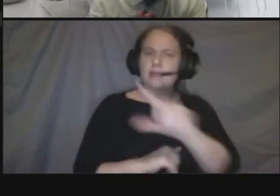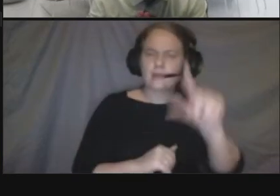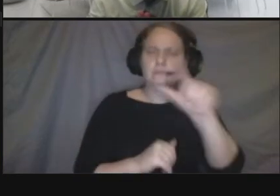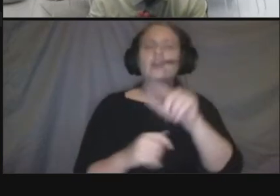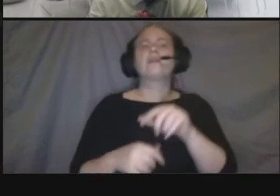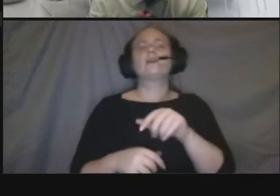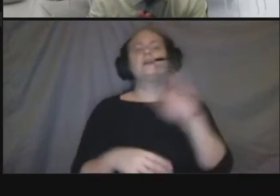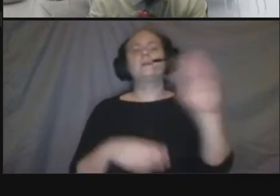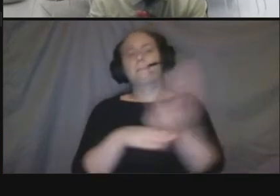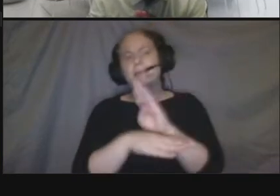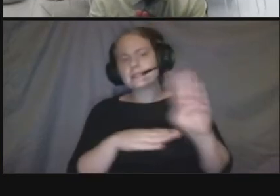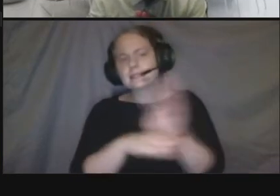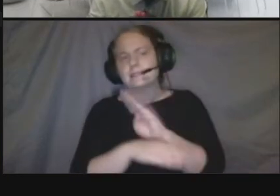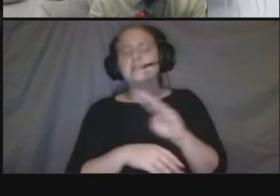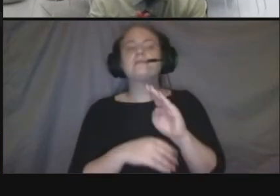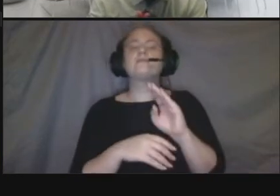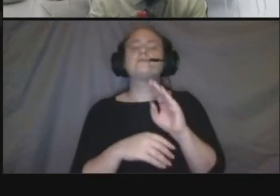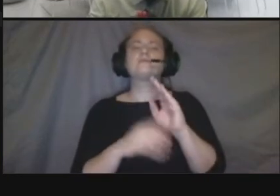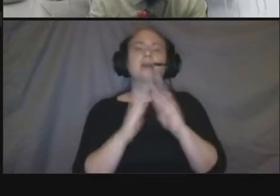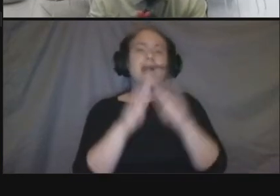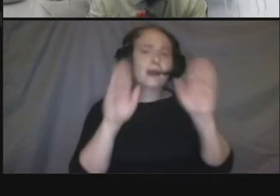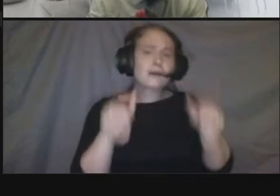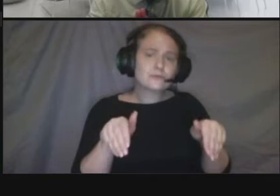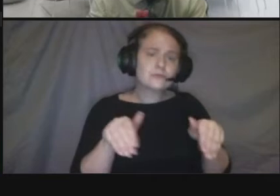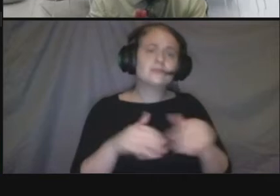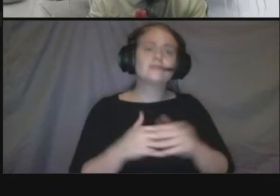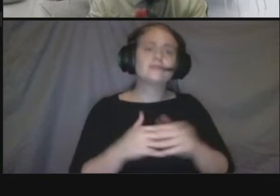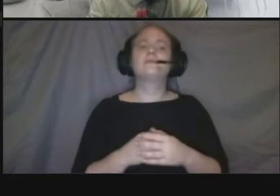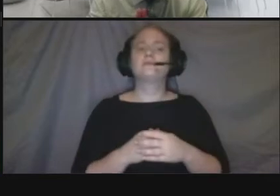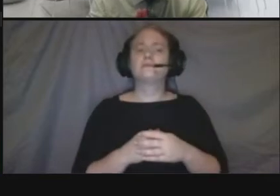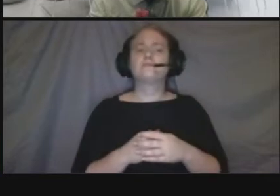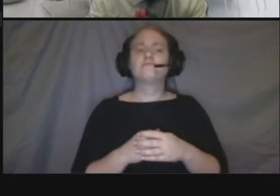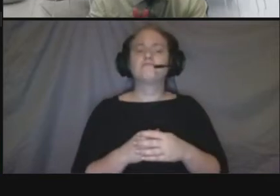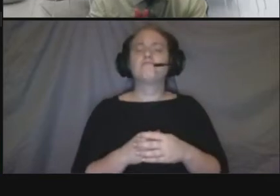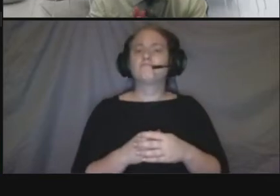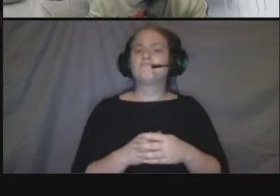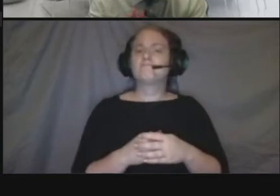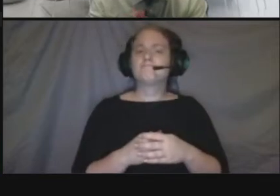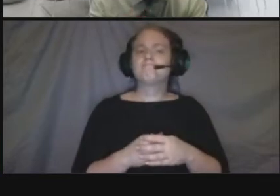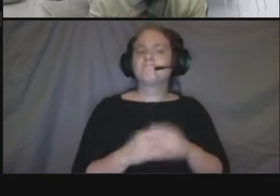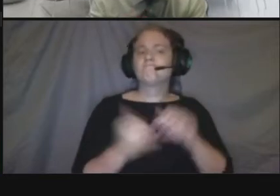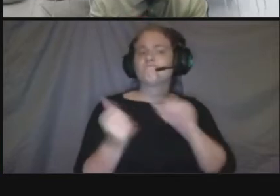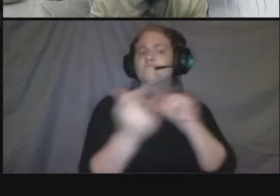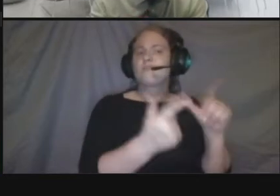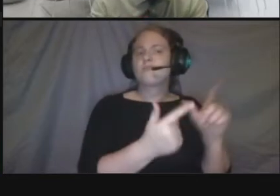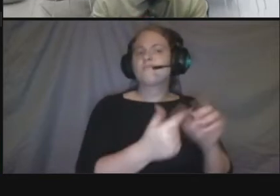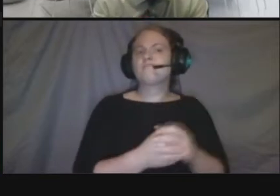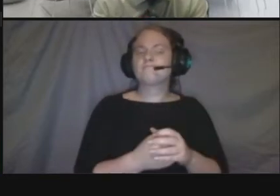the residential elements as well and just like the other section if you go to the next slide